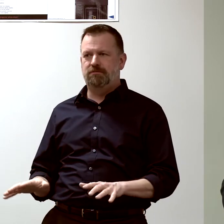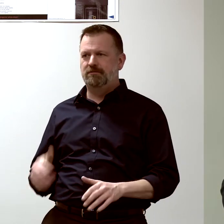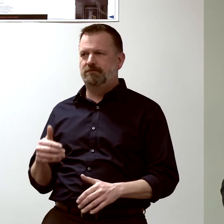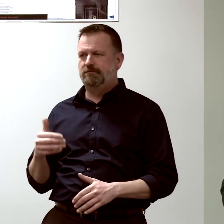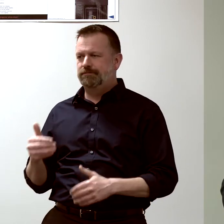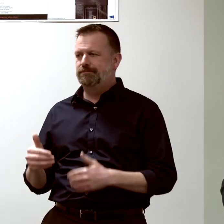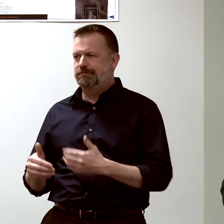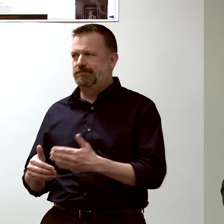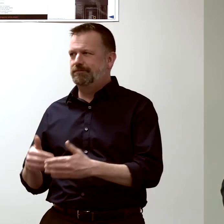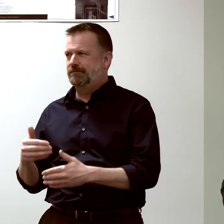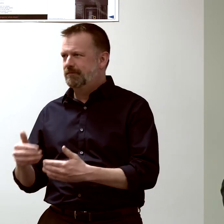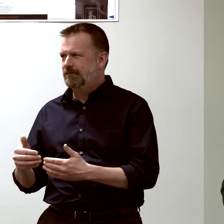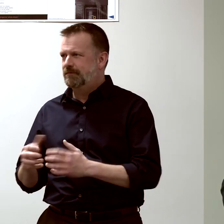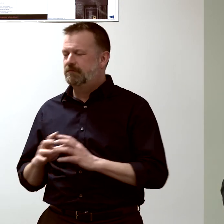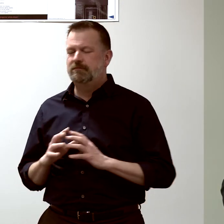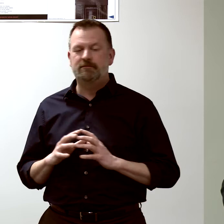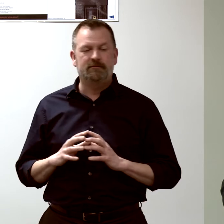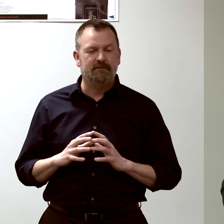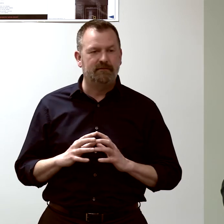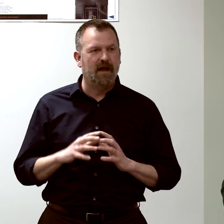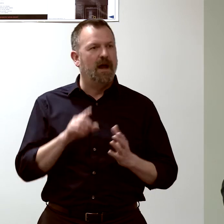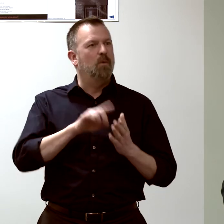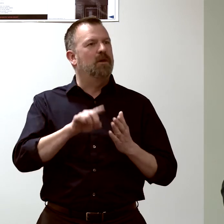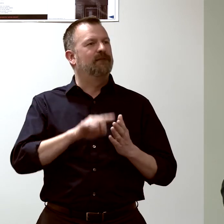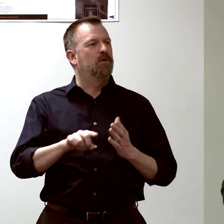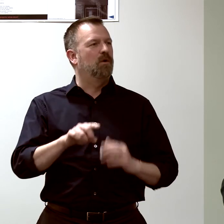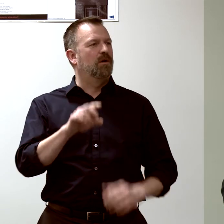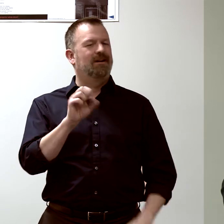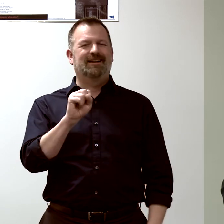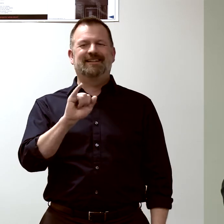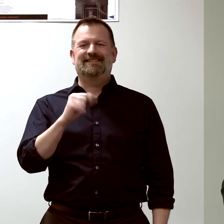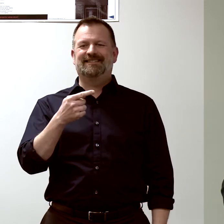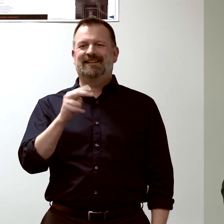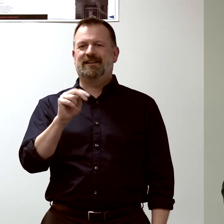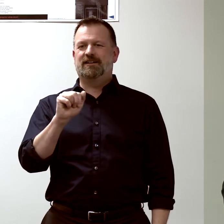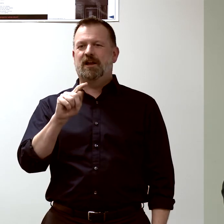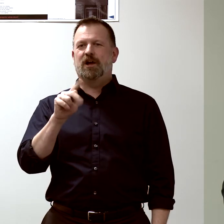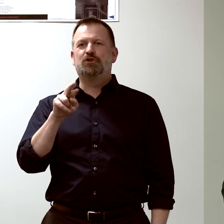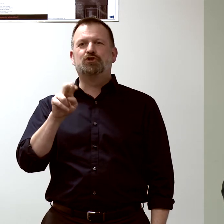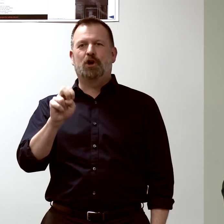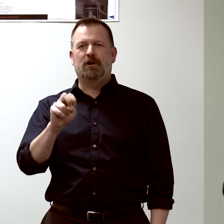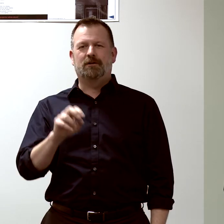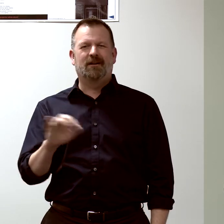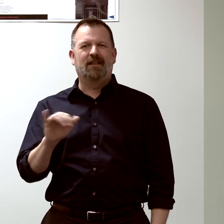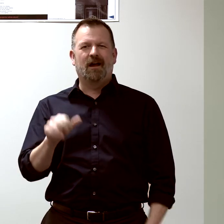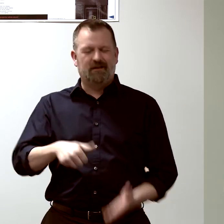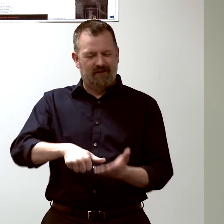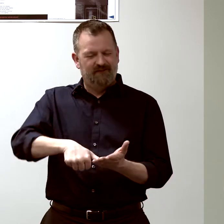and we look for what we call a signature, or a fingerprint,